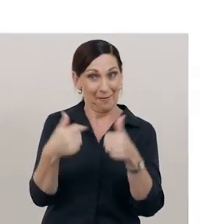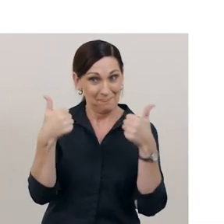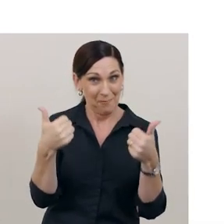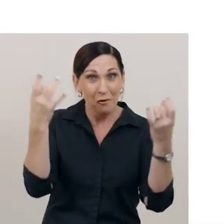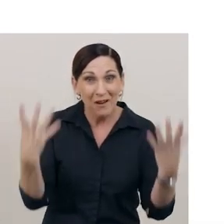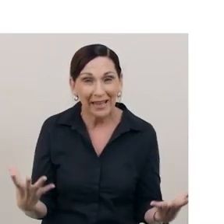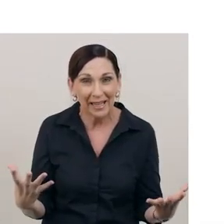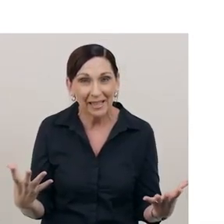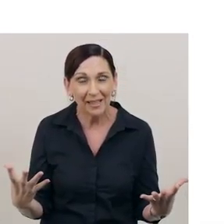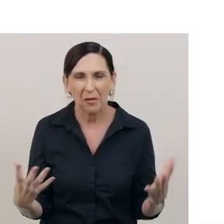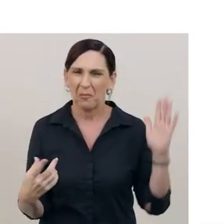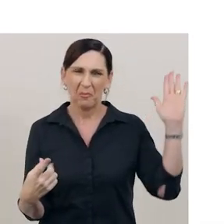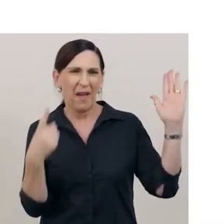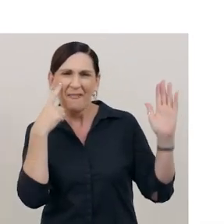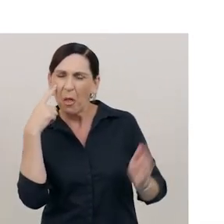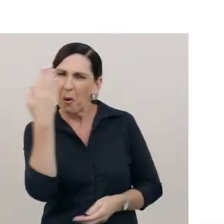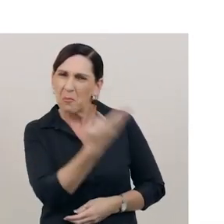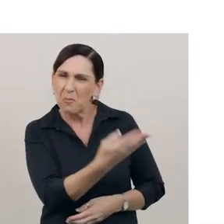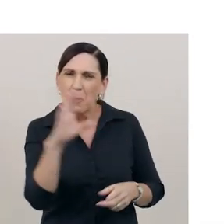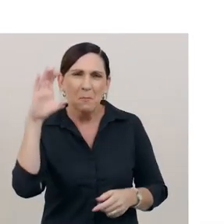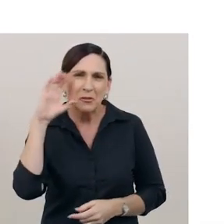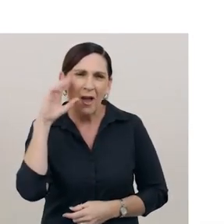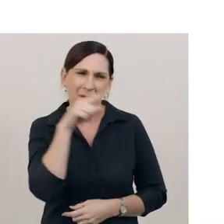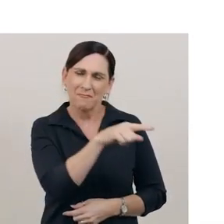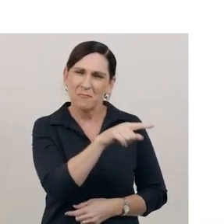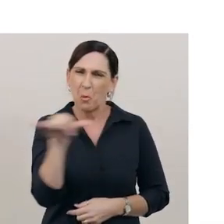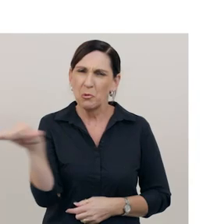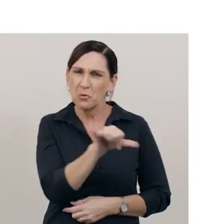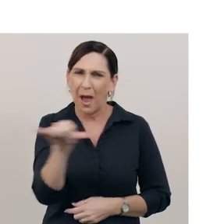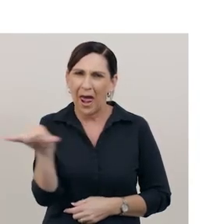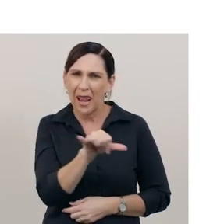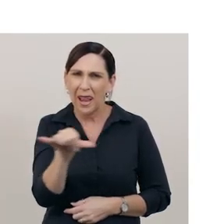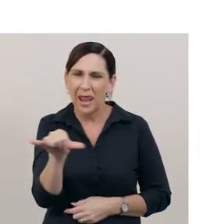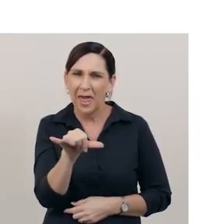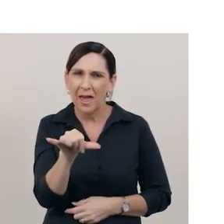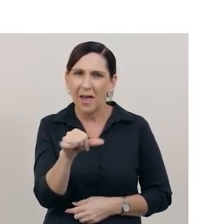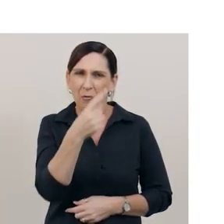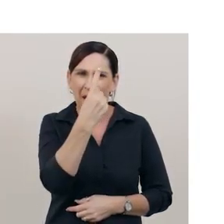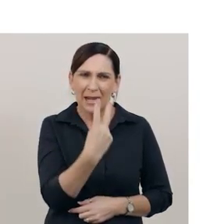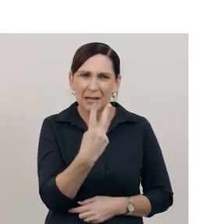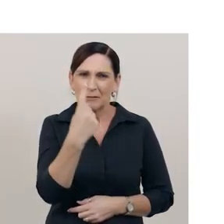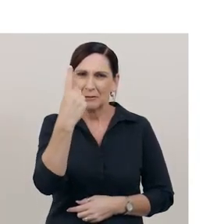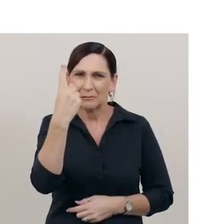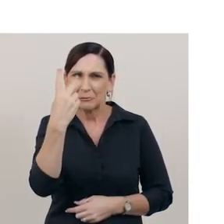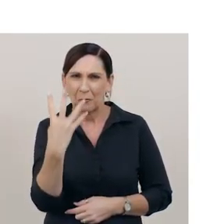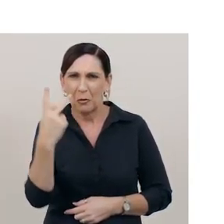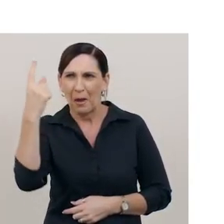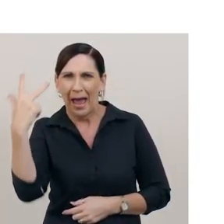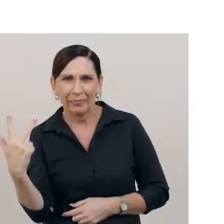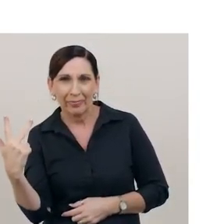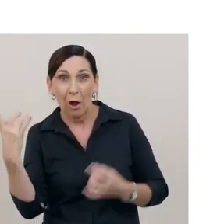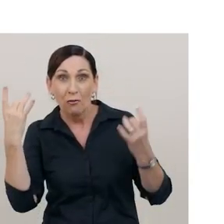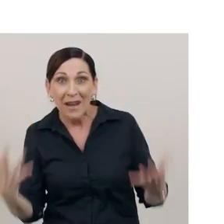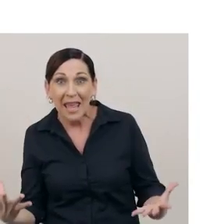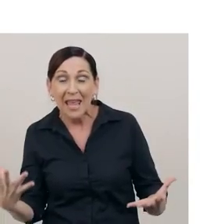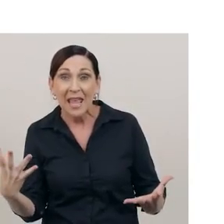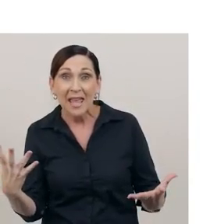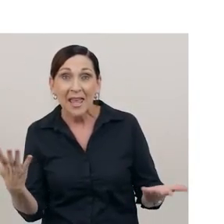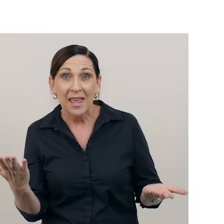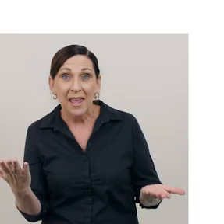Which fraction is represented? Five, four, three, two one.